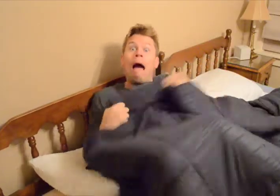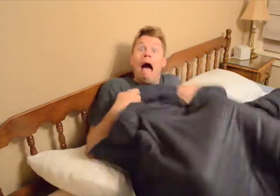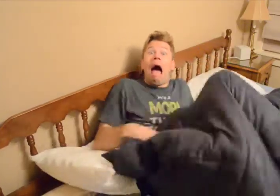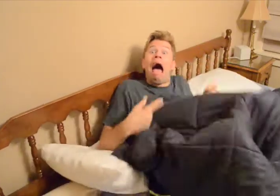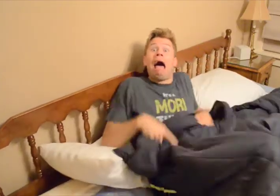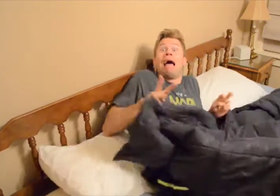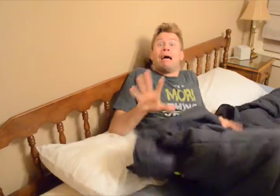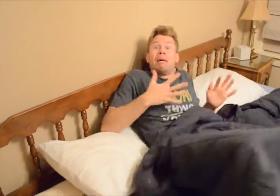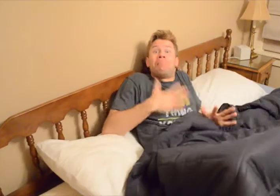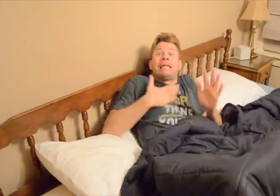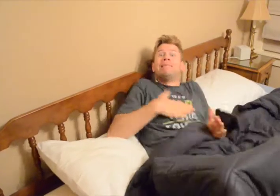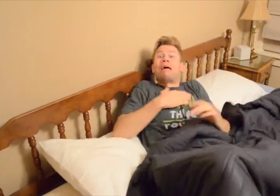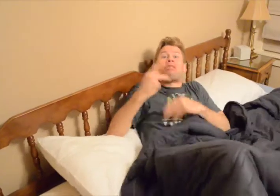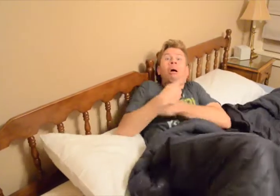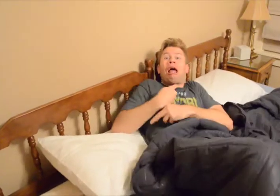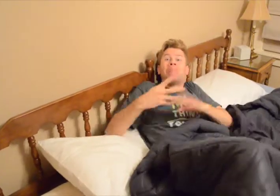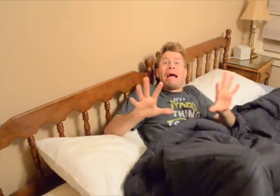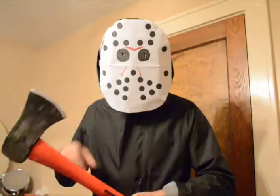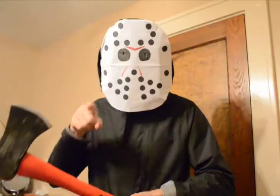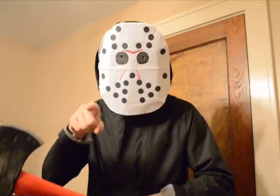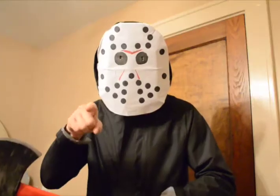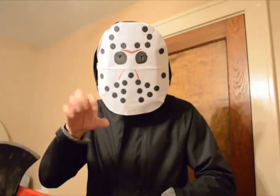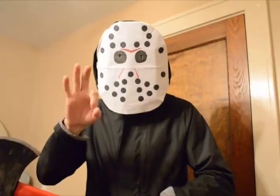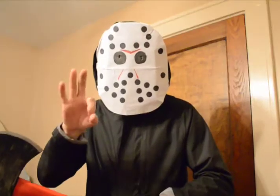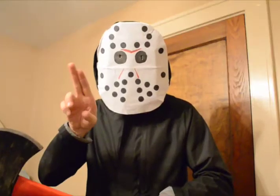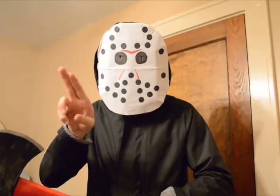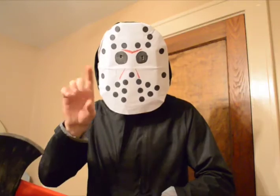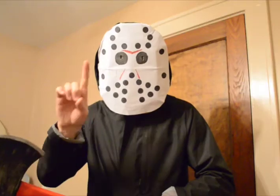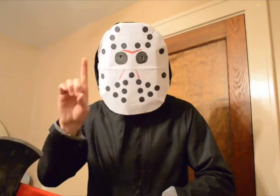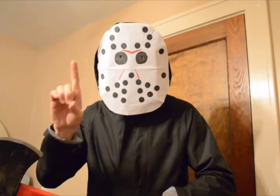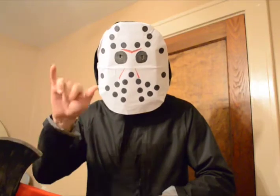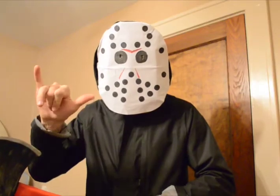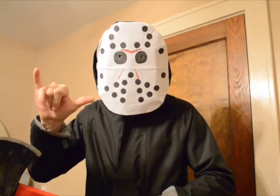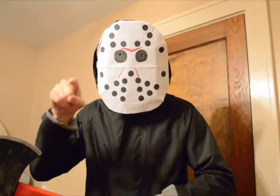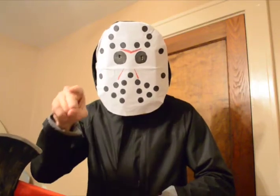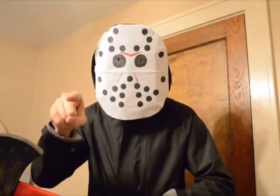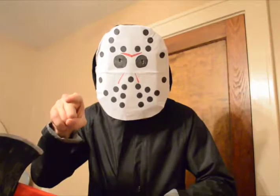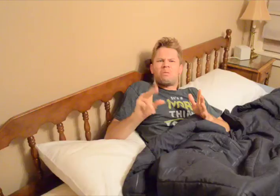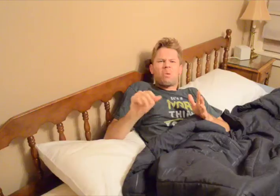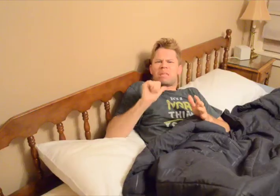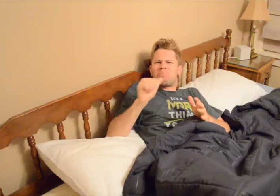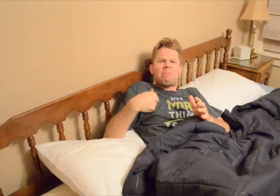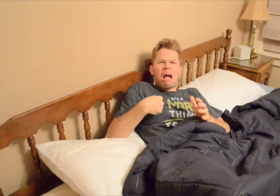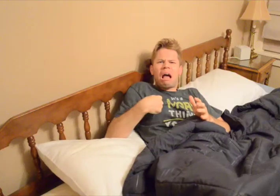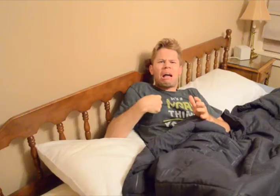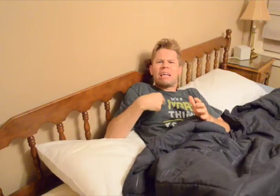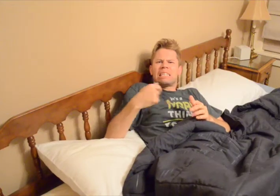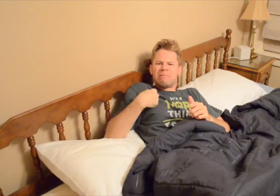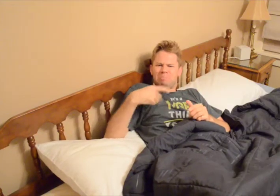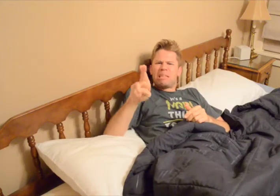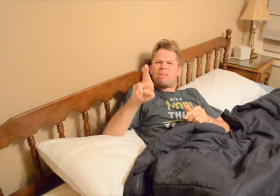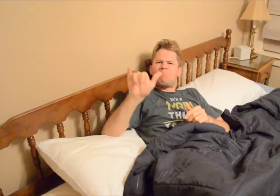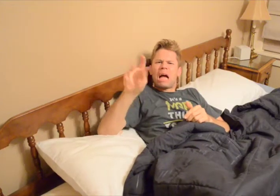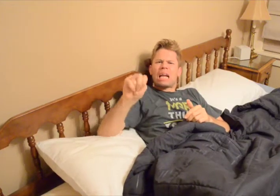AHHH! PLEASE DON'T KILL ME! YOU FREDDY? NO, IT'S NOT ME. IT'S RYAN.